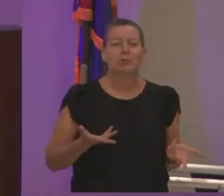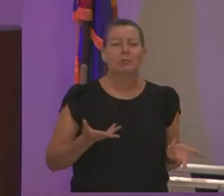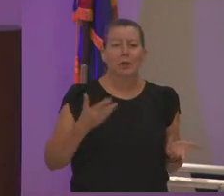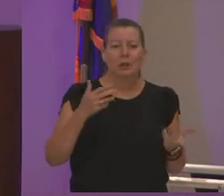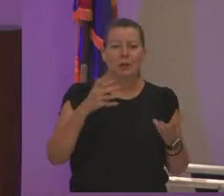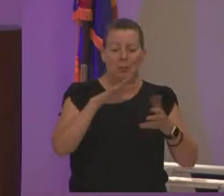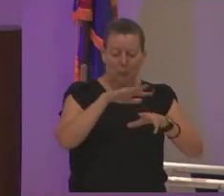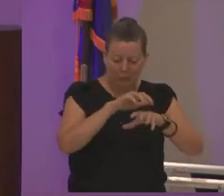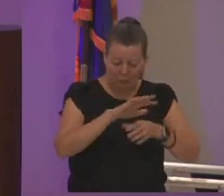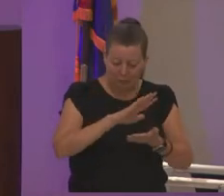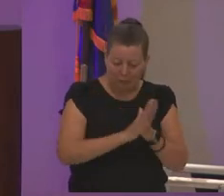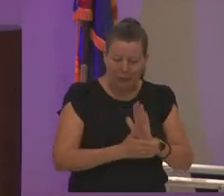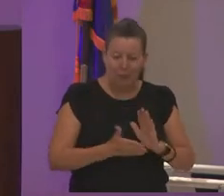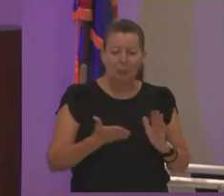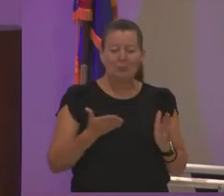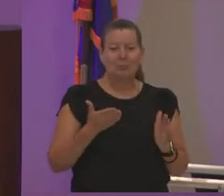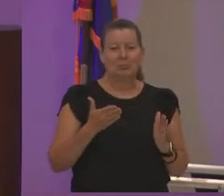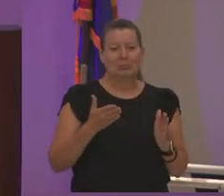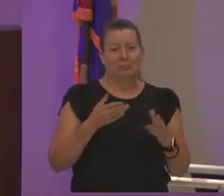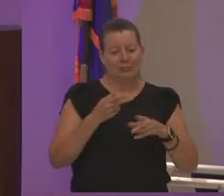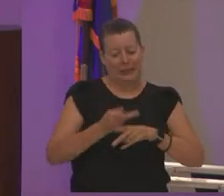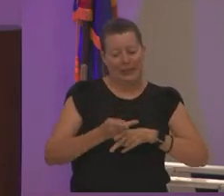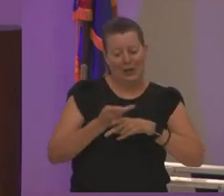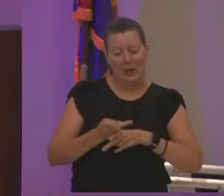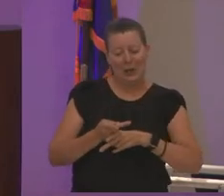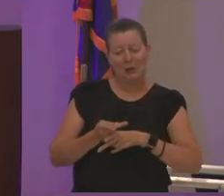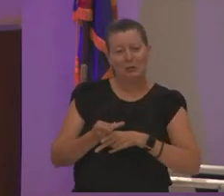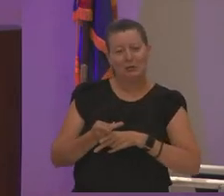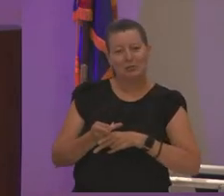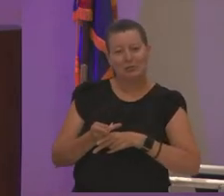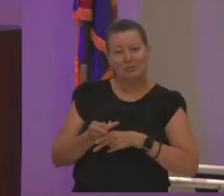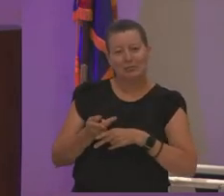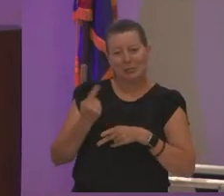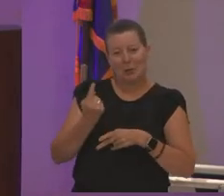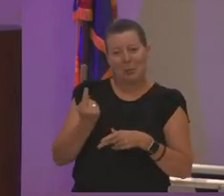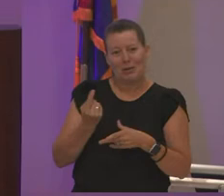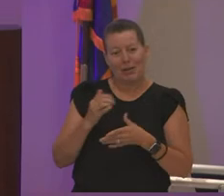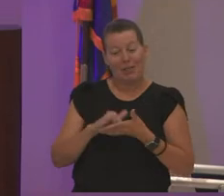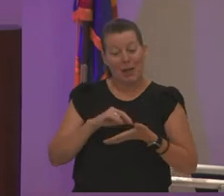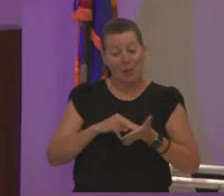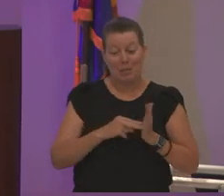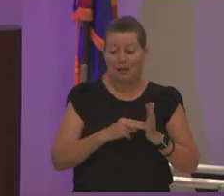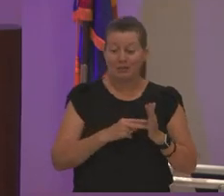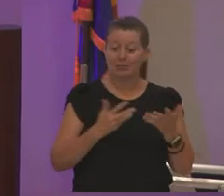and nurture someone and that was winning and i'm not saying there's anything wrong with it that's